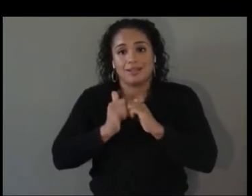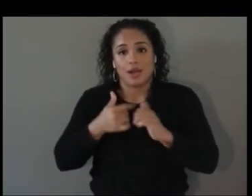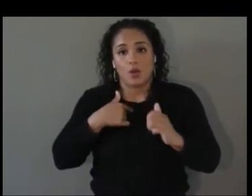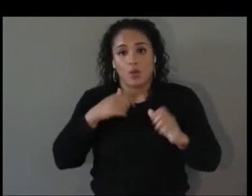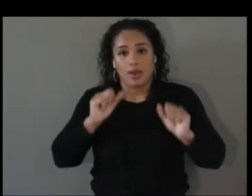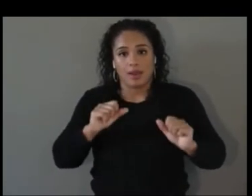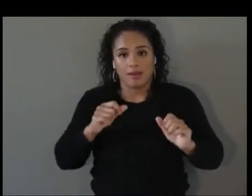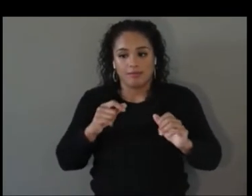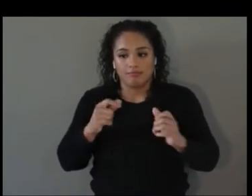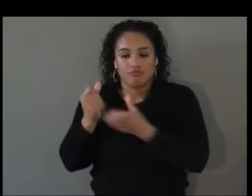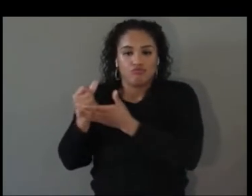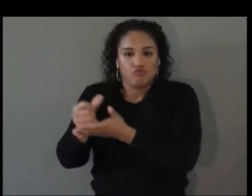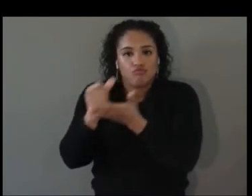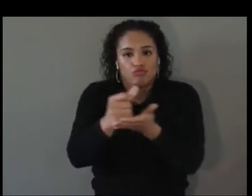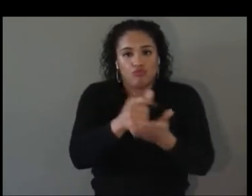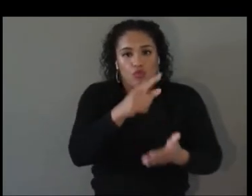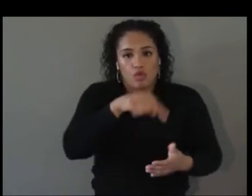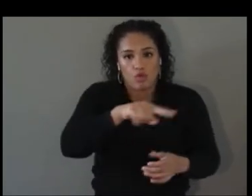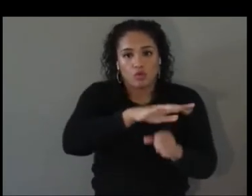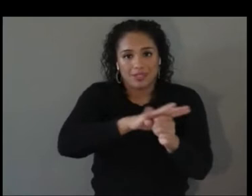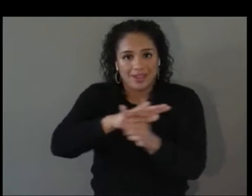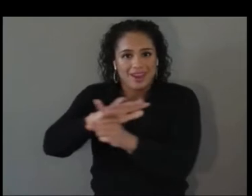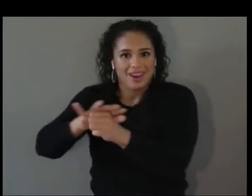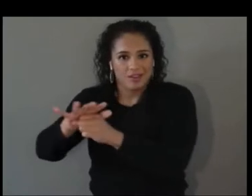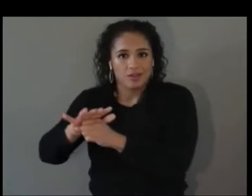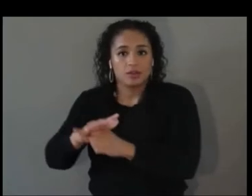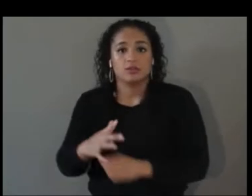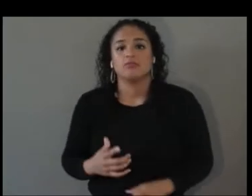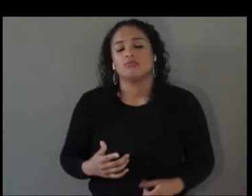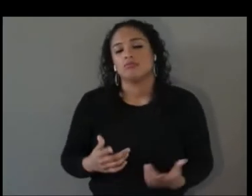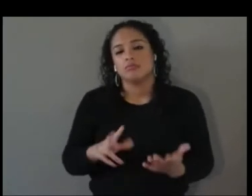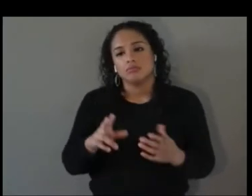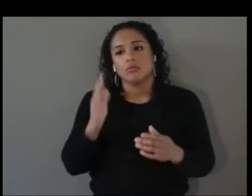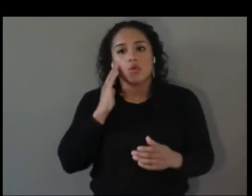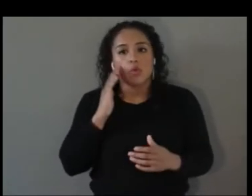There's a growing future, we all are here, we know this, especially related to XR,